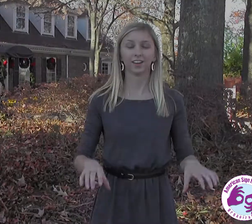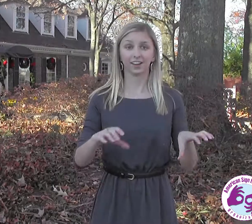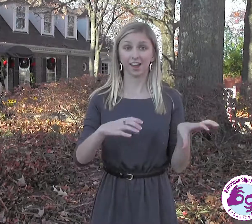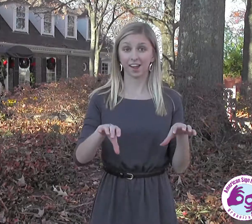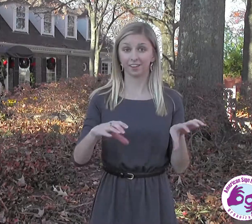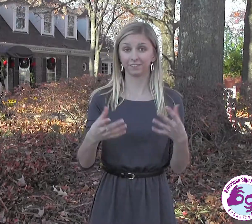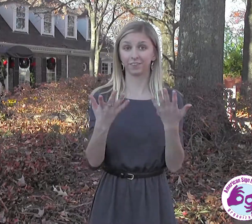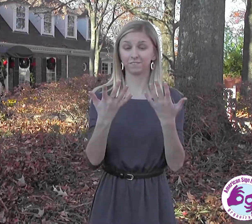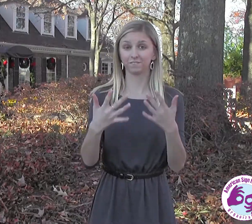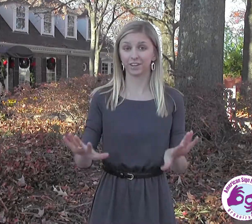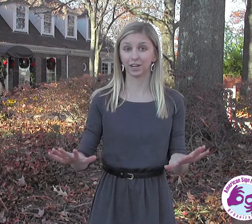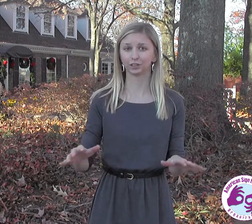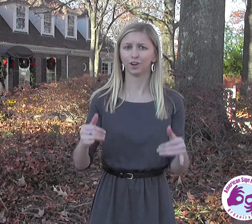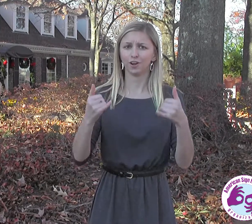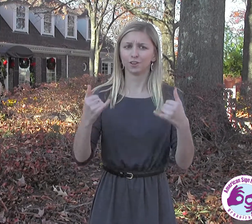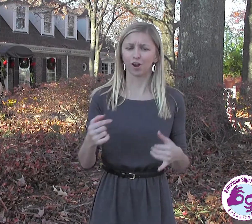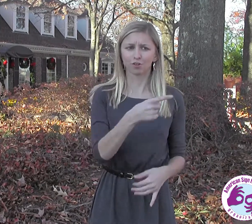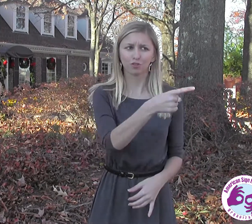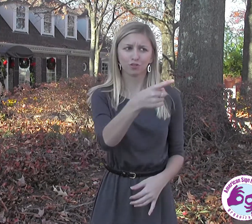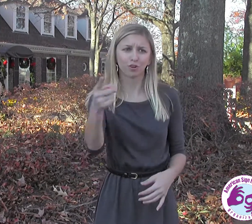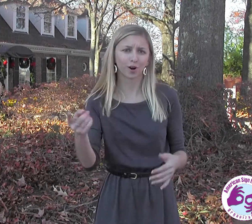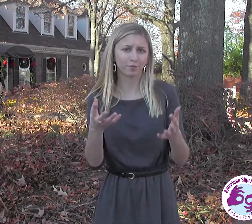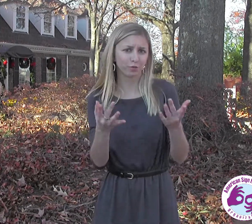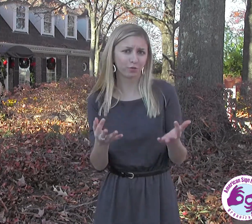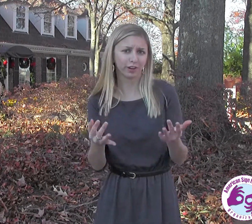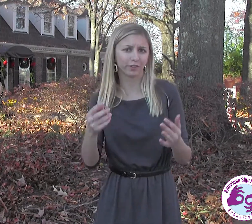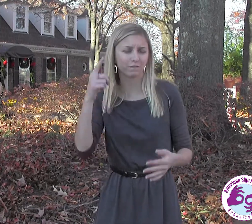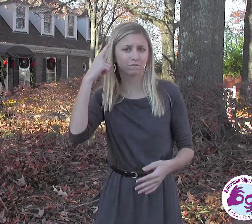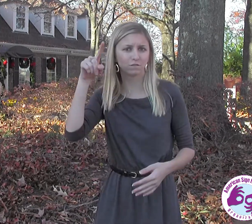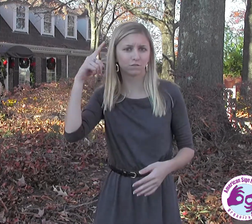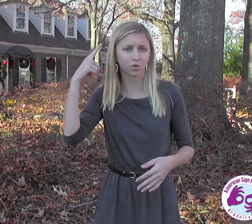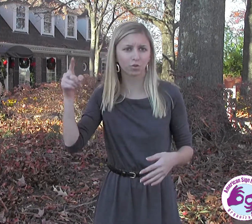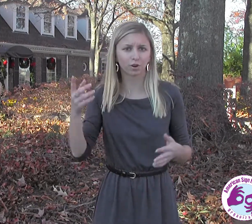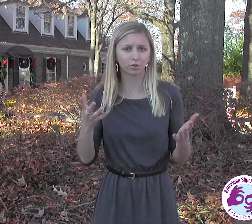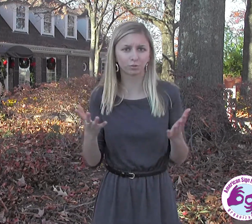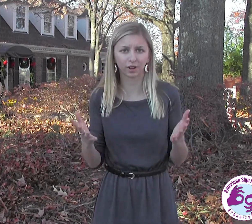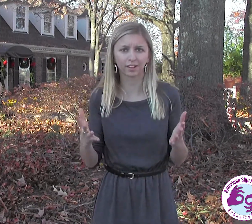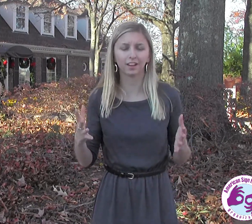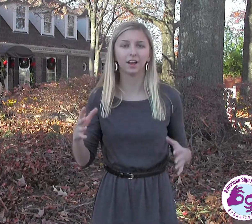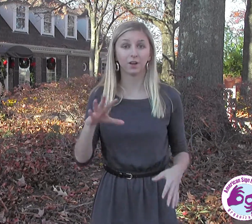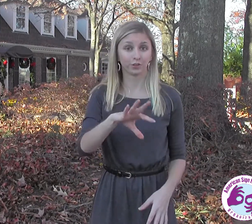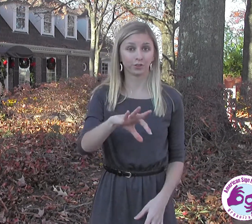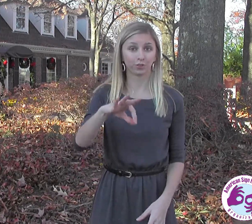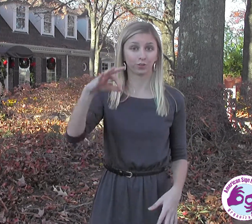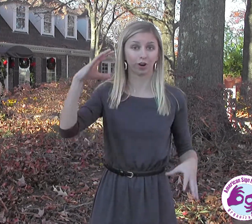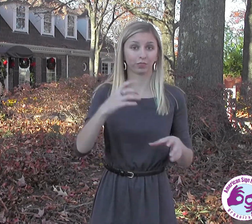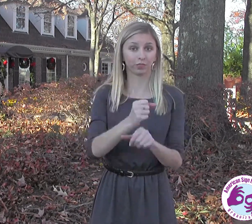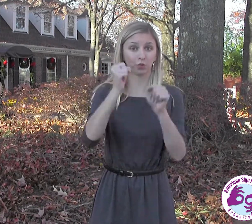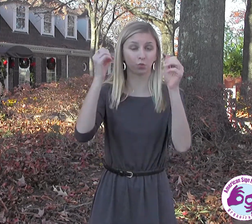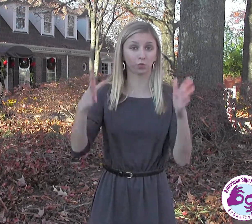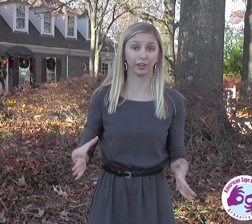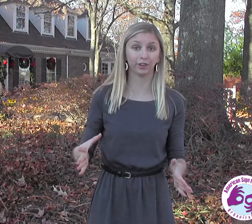When the event is done, be sure to stick around. We will be drawing the winner